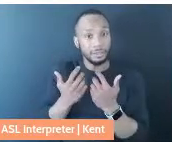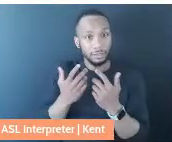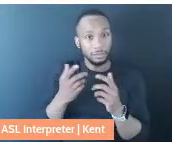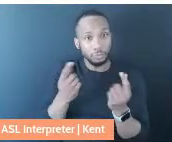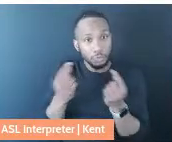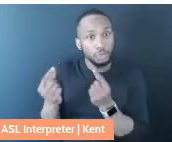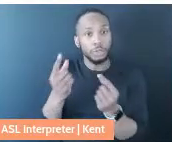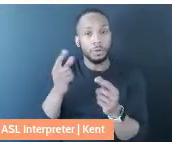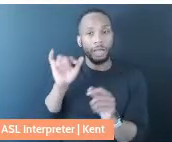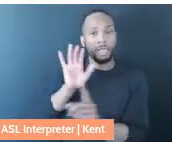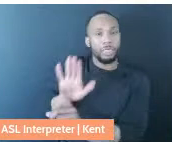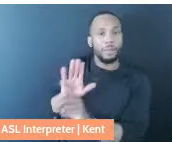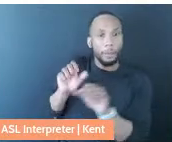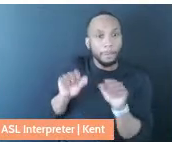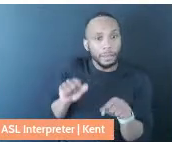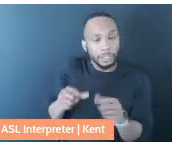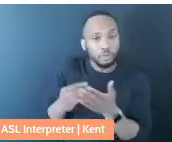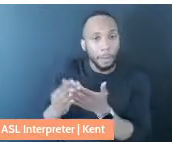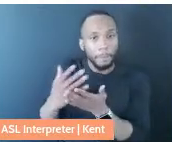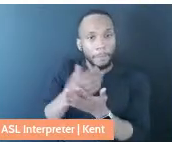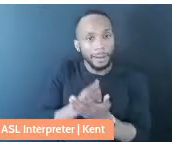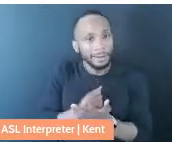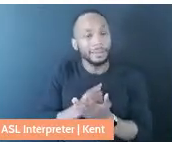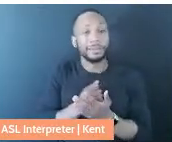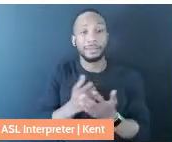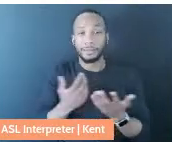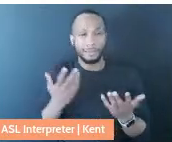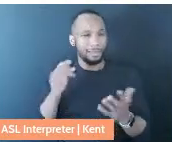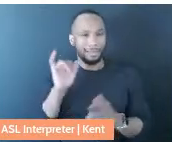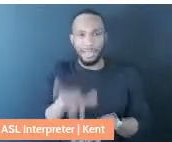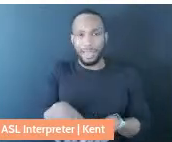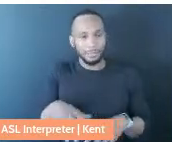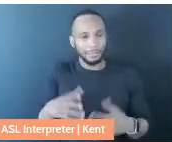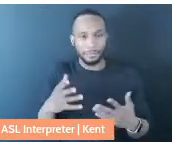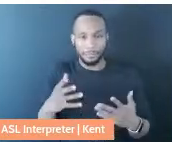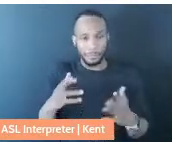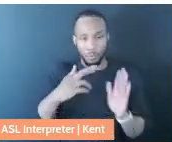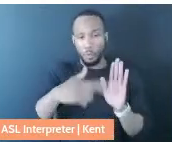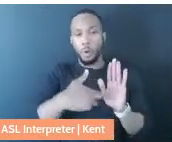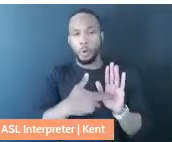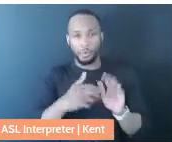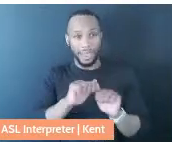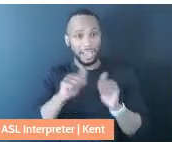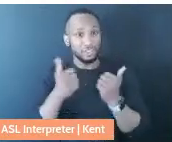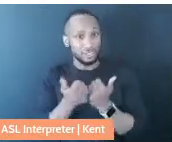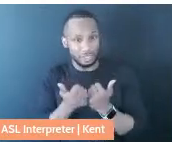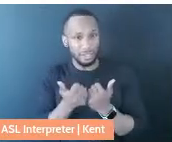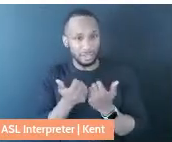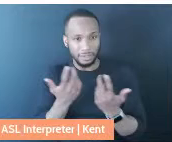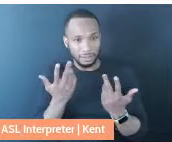money. Just the role that agencies play, I still have a lot to learn about that.